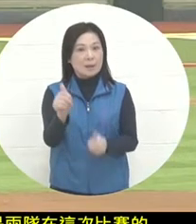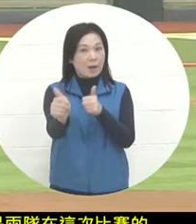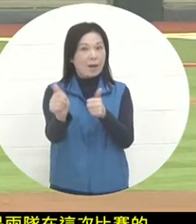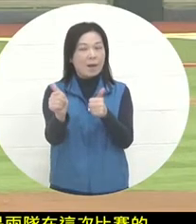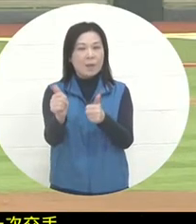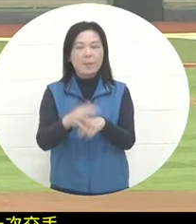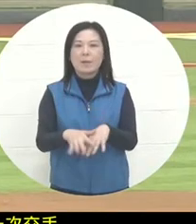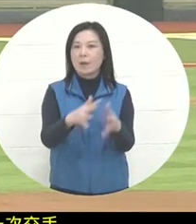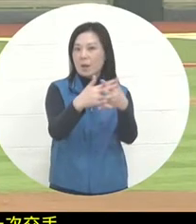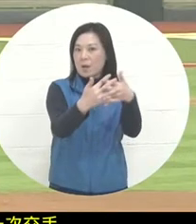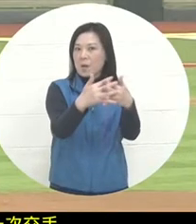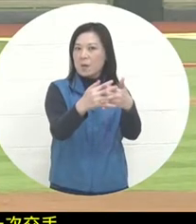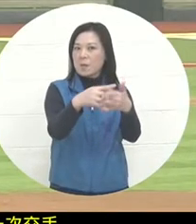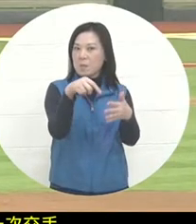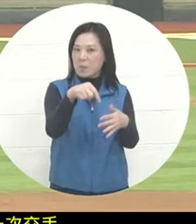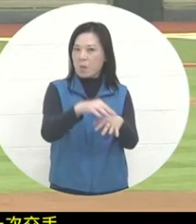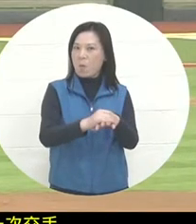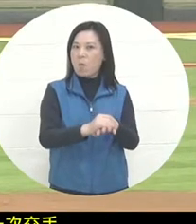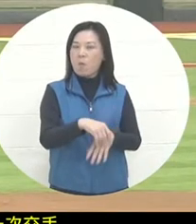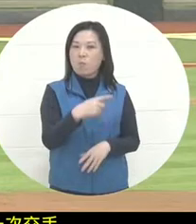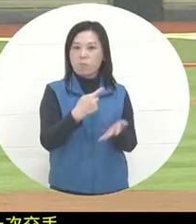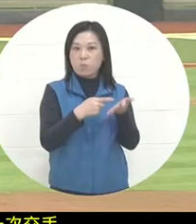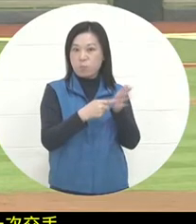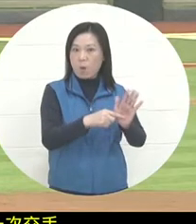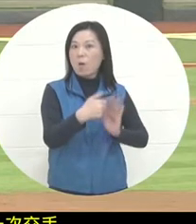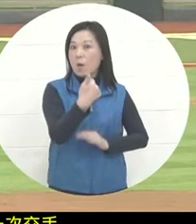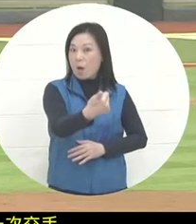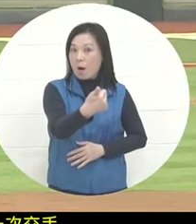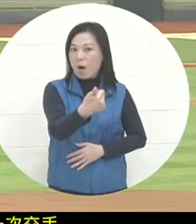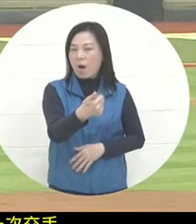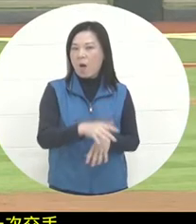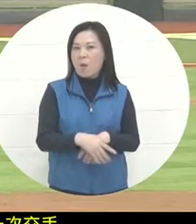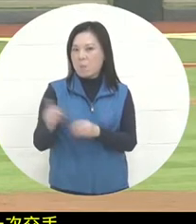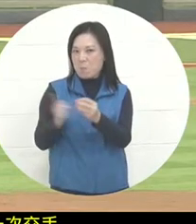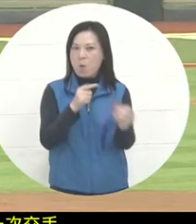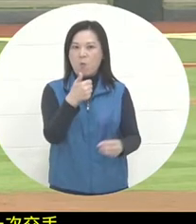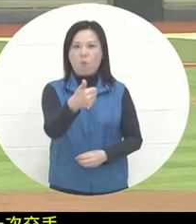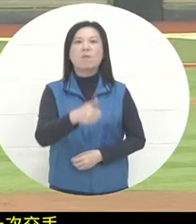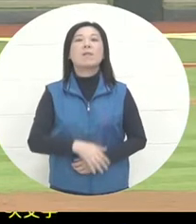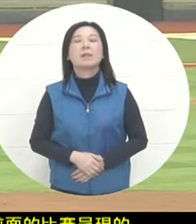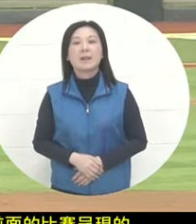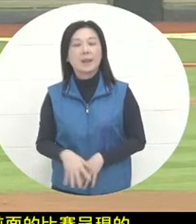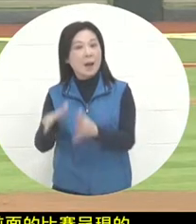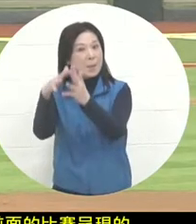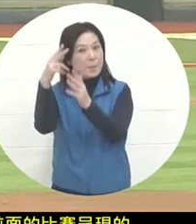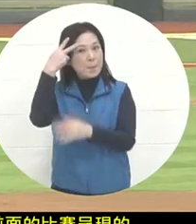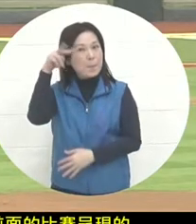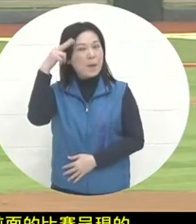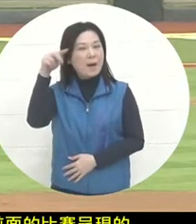States team showed a better attack and a stronger force. The Mexican team faced continuous encounters